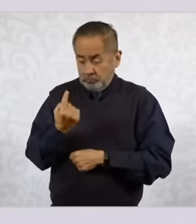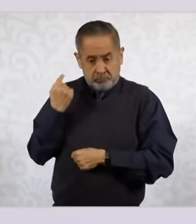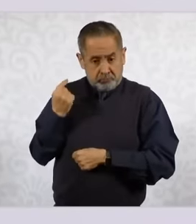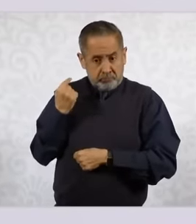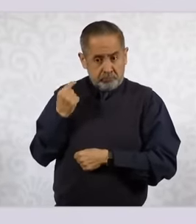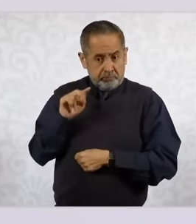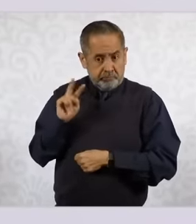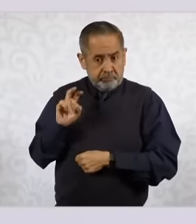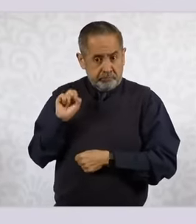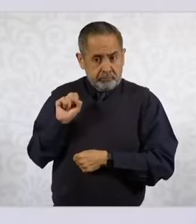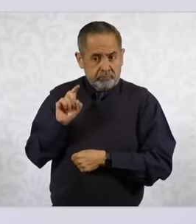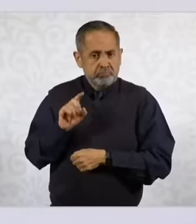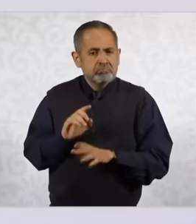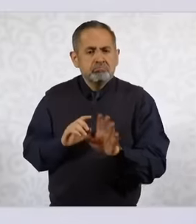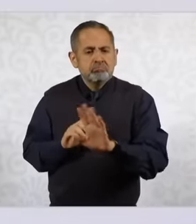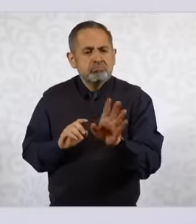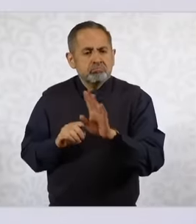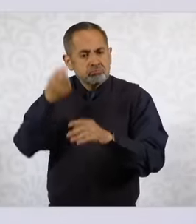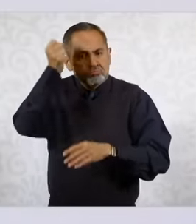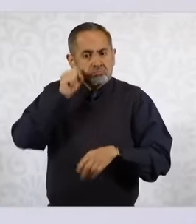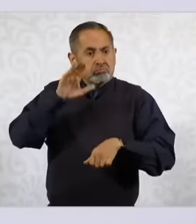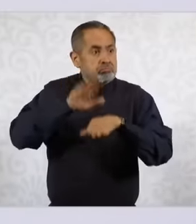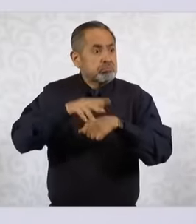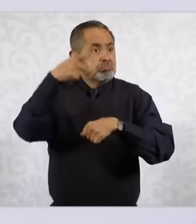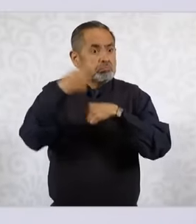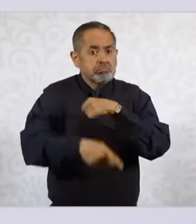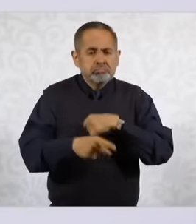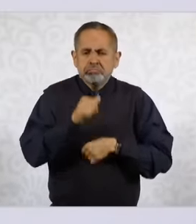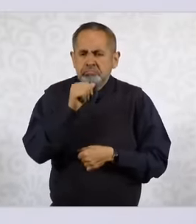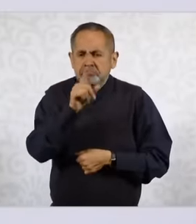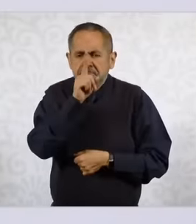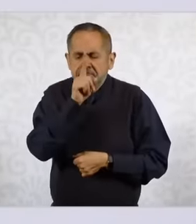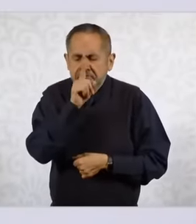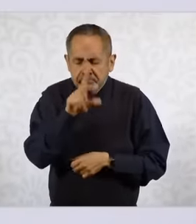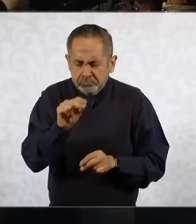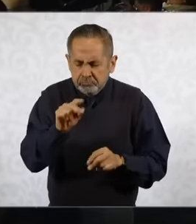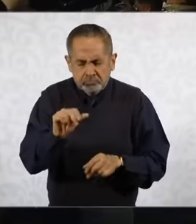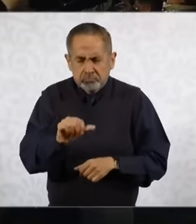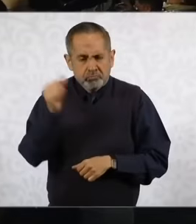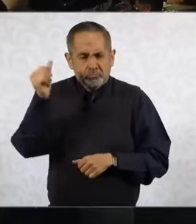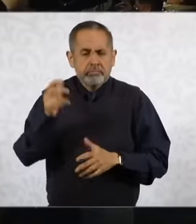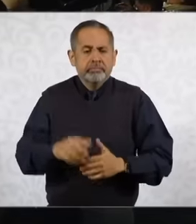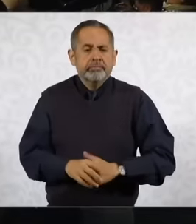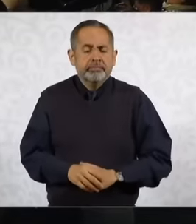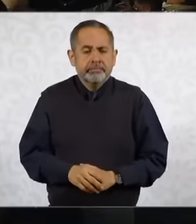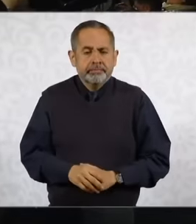eh It was not one of the states with the highest number of homicides well president on another issue Well eh